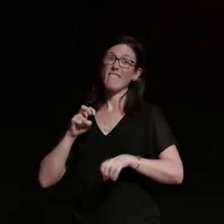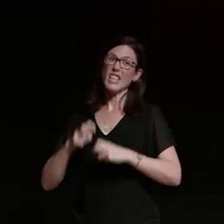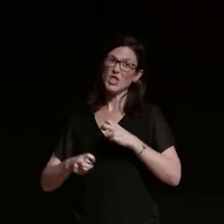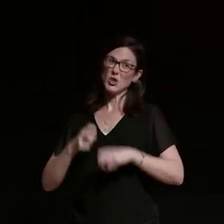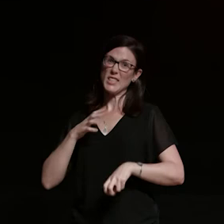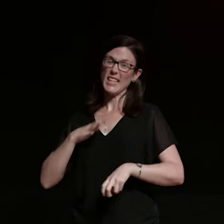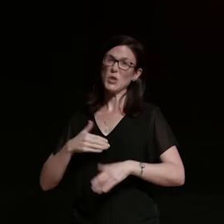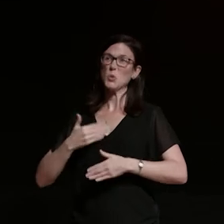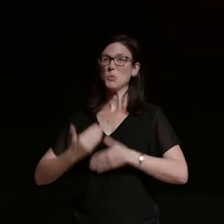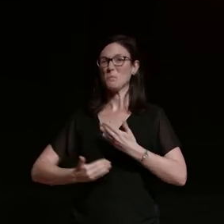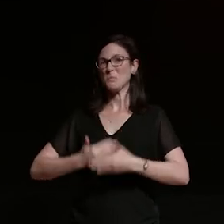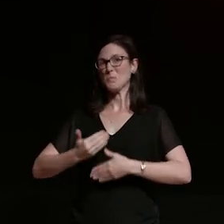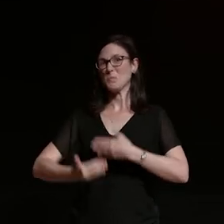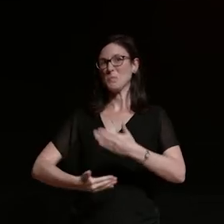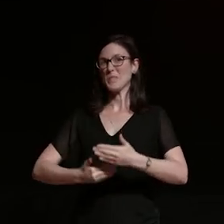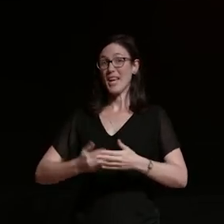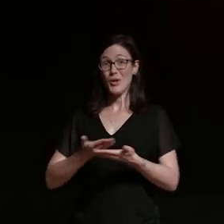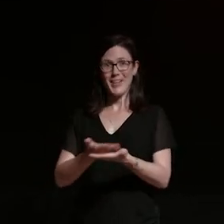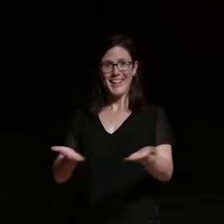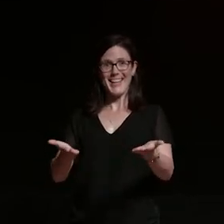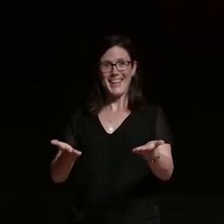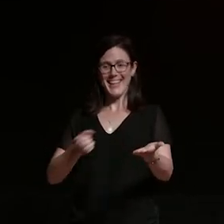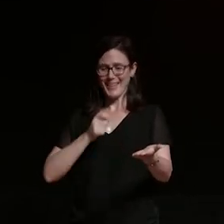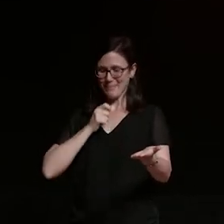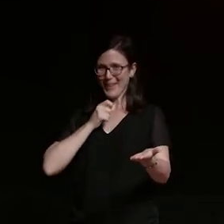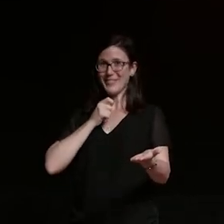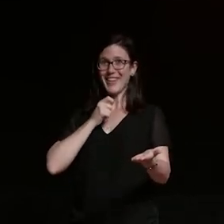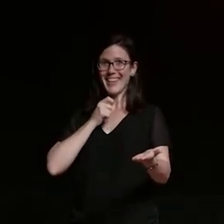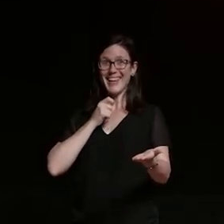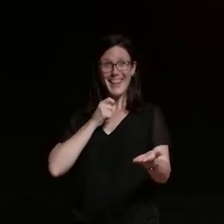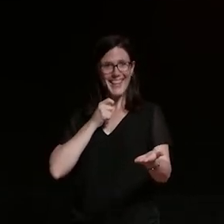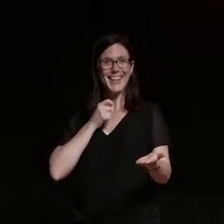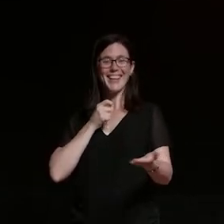you guys are here and i have a microphone so that's that's how this works no my dad uh has